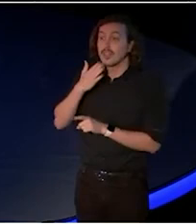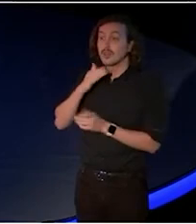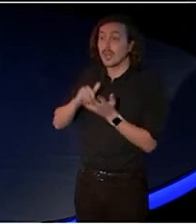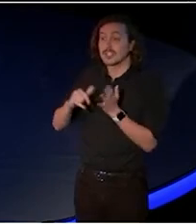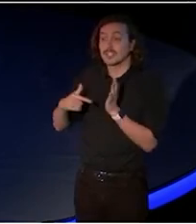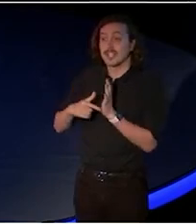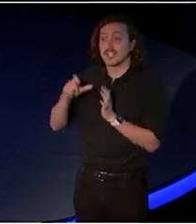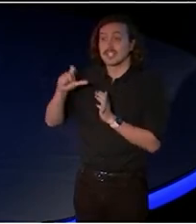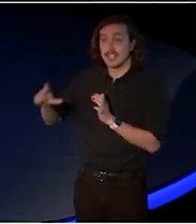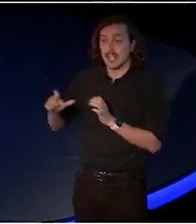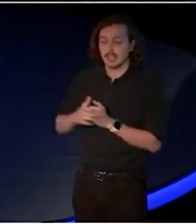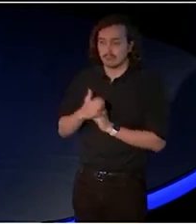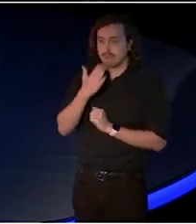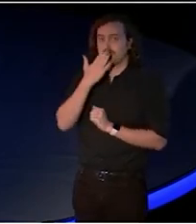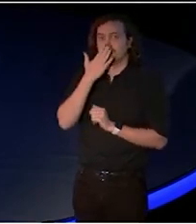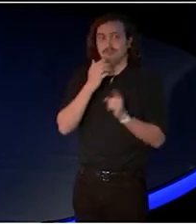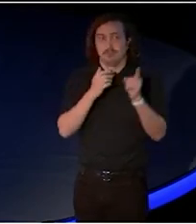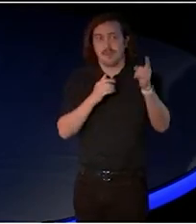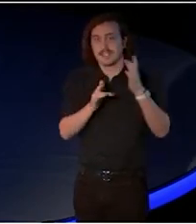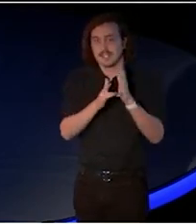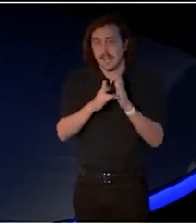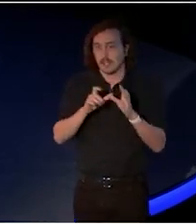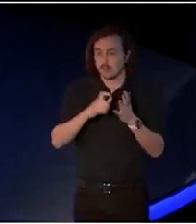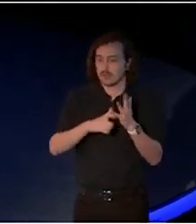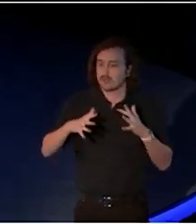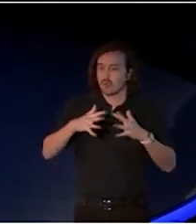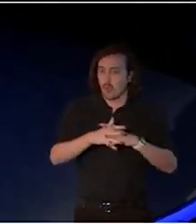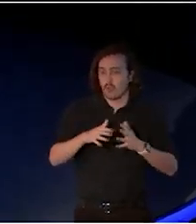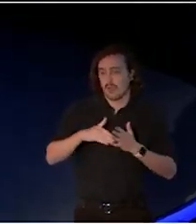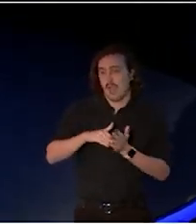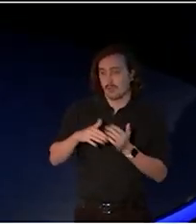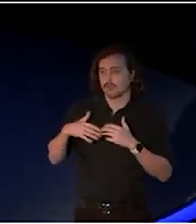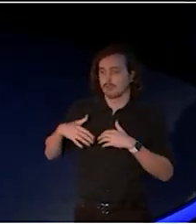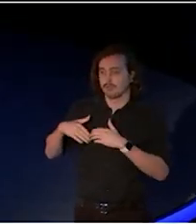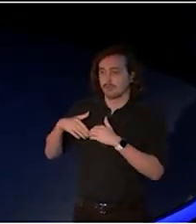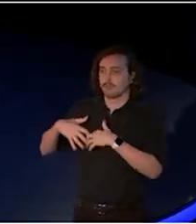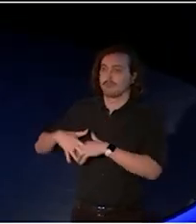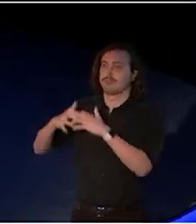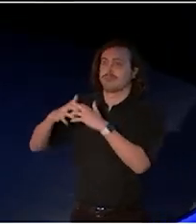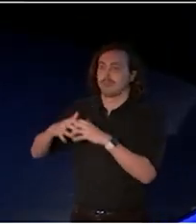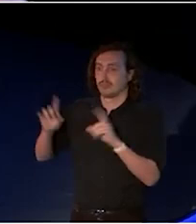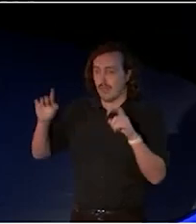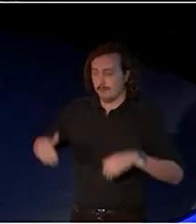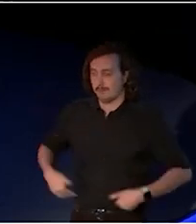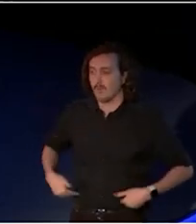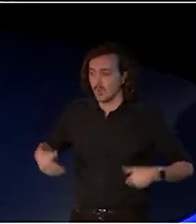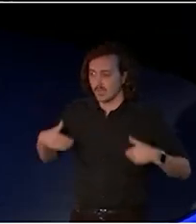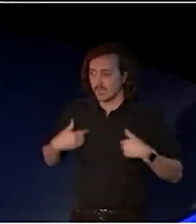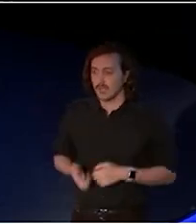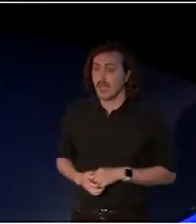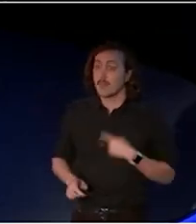crew that worked with us to put the show on this morning. I wanna thank you above all for being here.